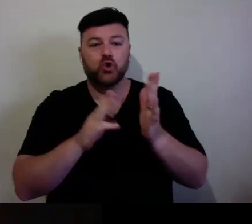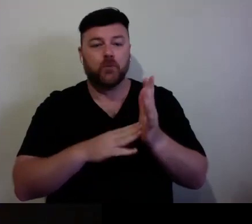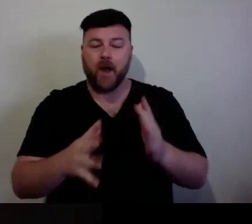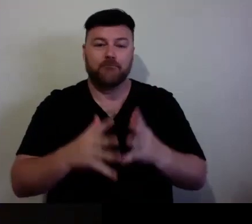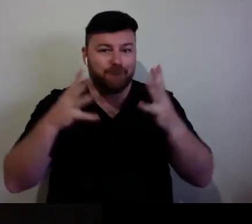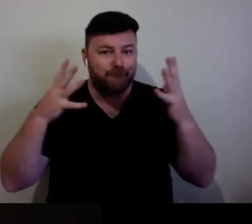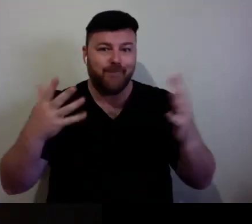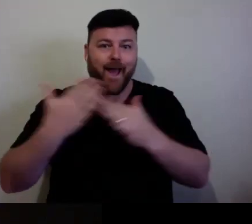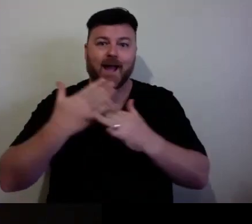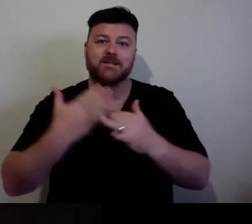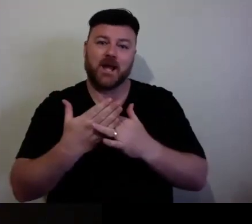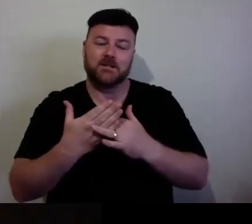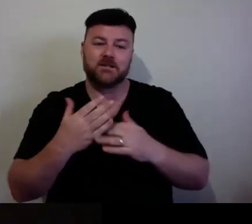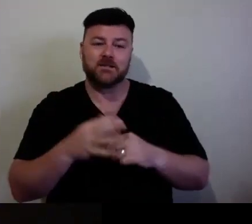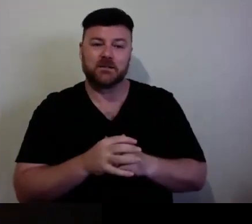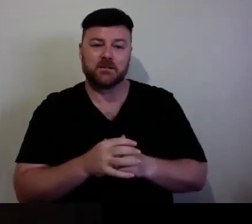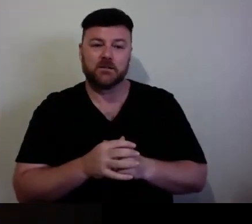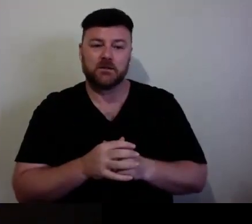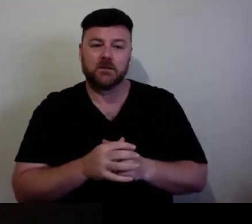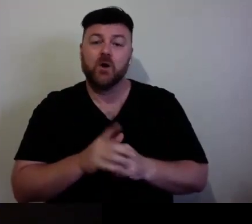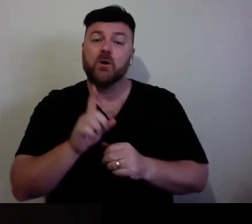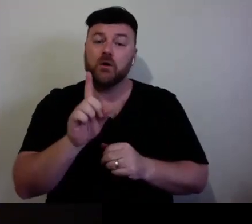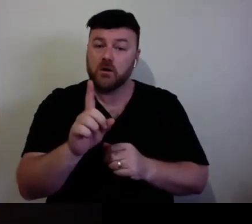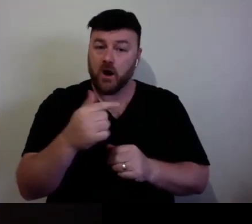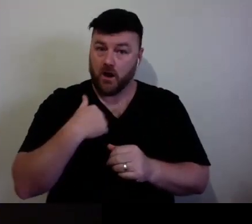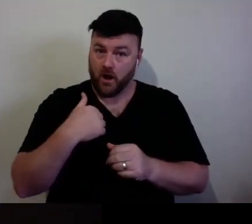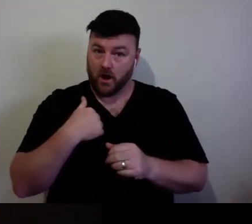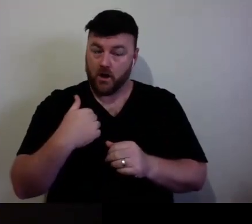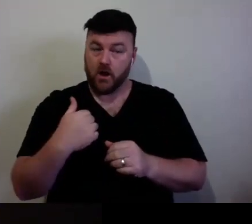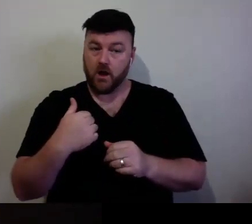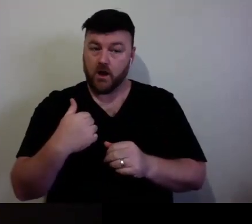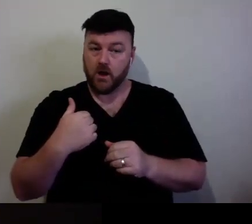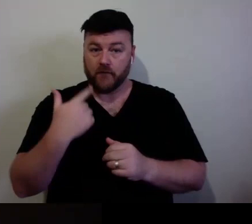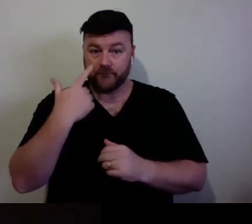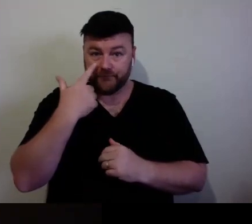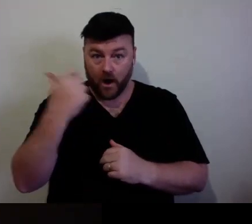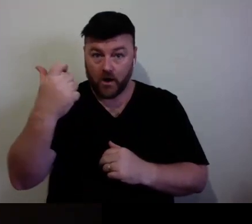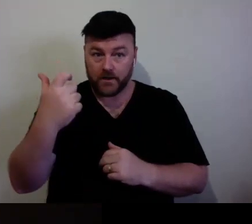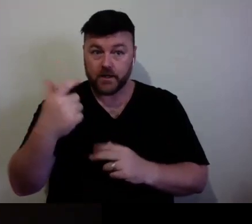The things that I personally found is what then I'm